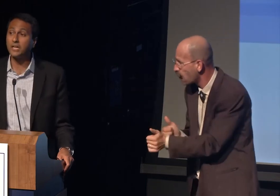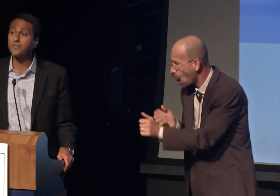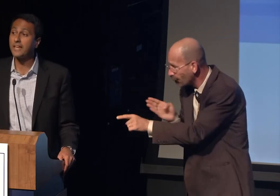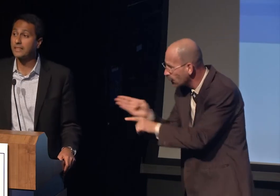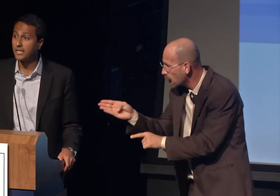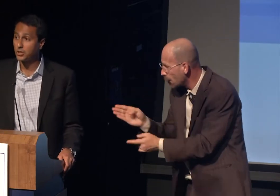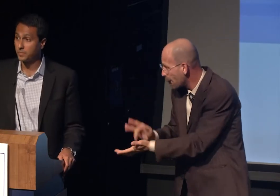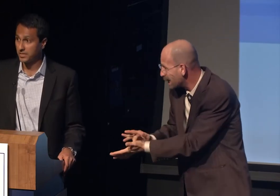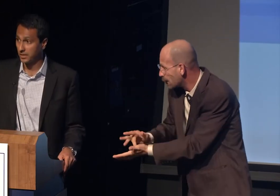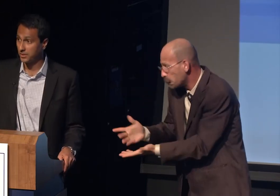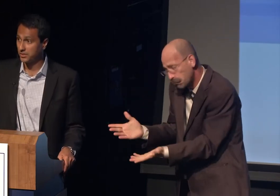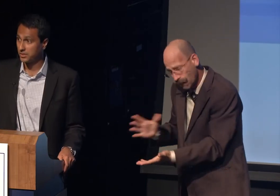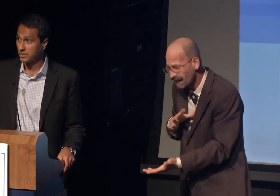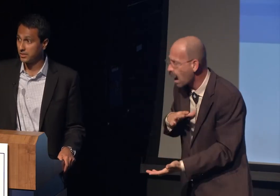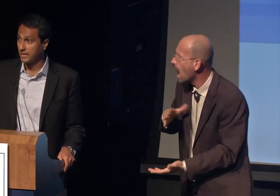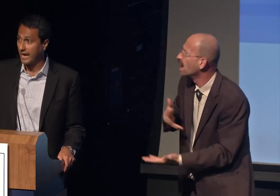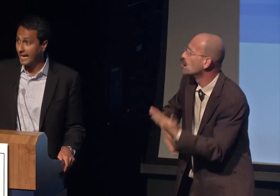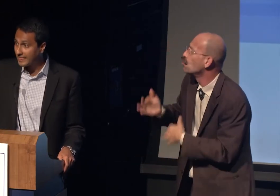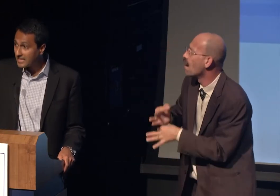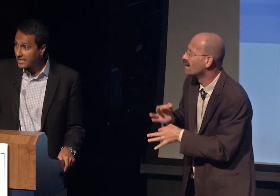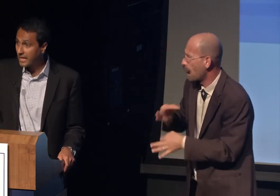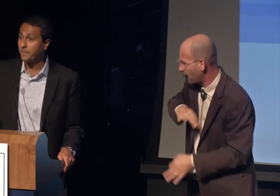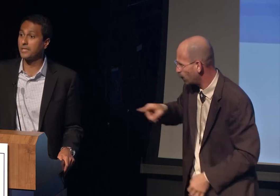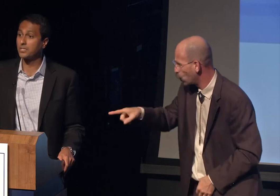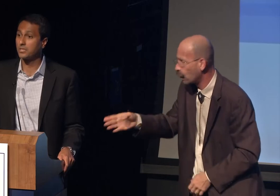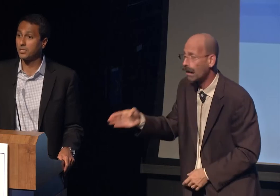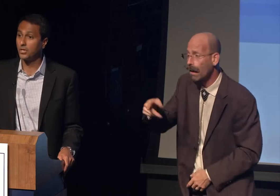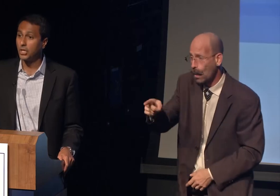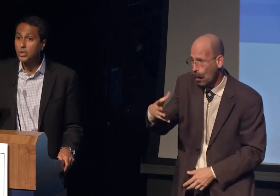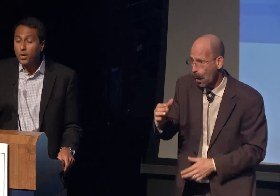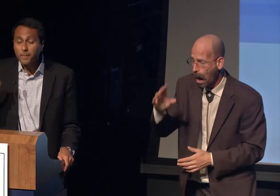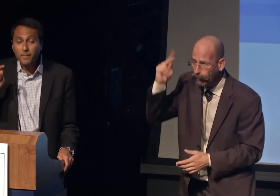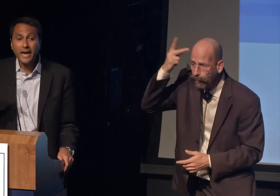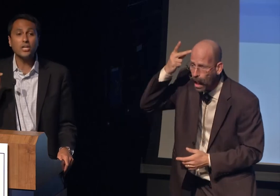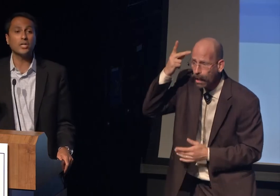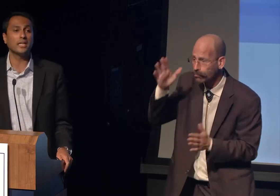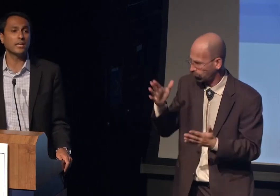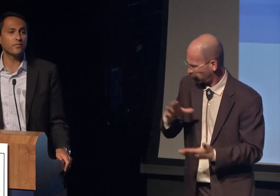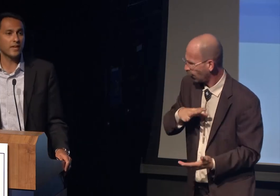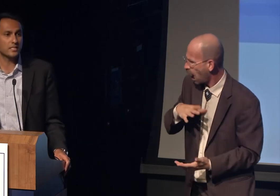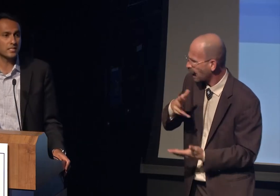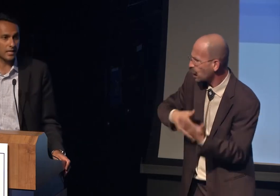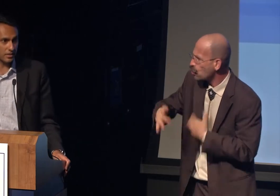interfaith leadership skills. On this campus, you want to minor in interfaith studies,